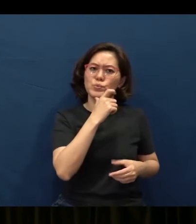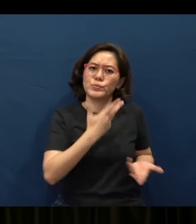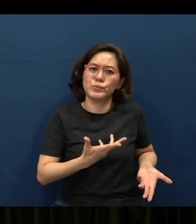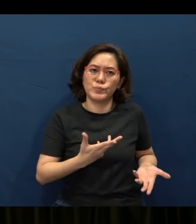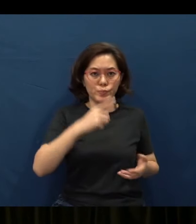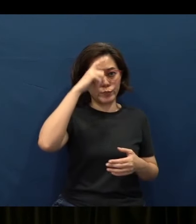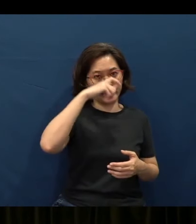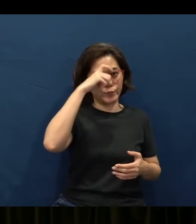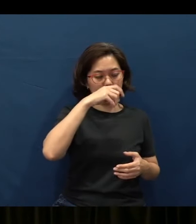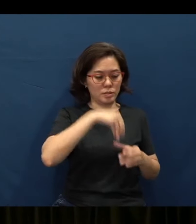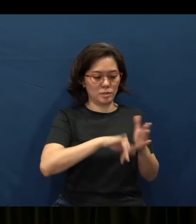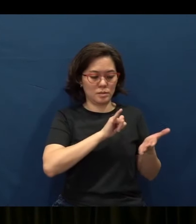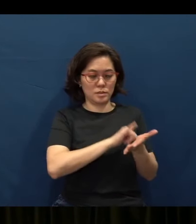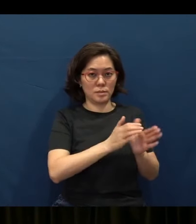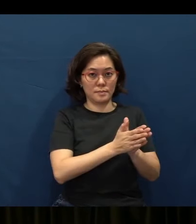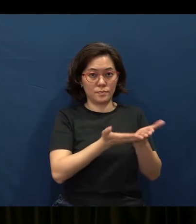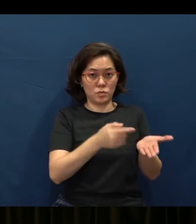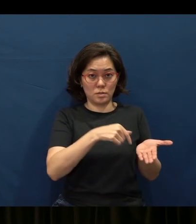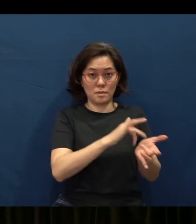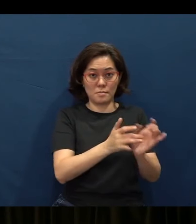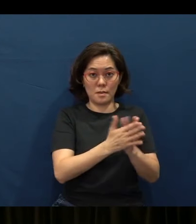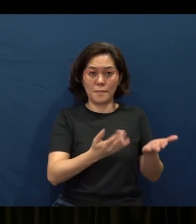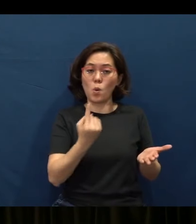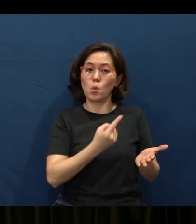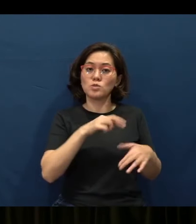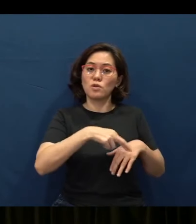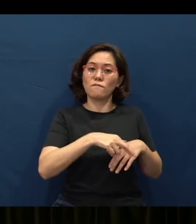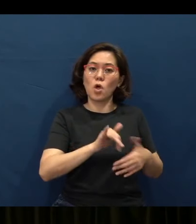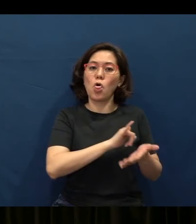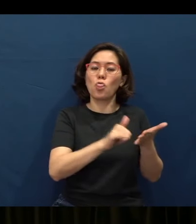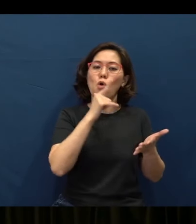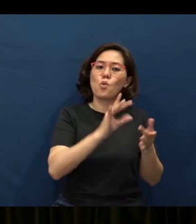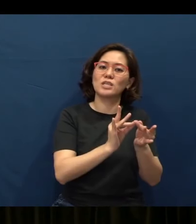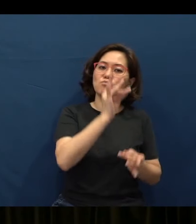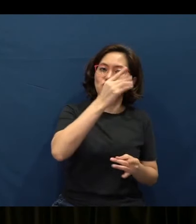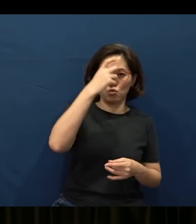The wise in the Bible here always refers to those who are spiritually wise;